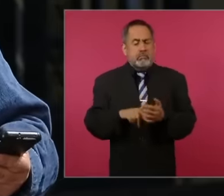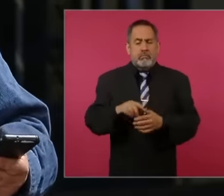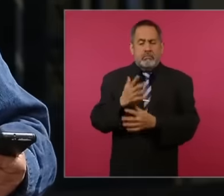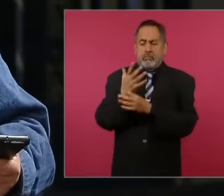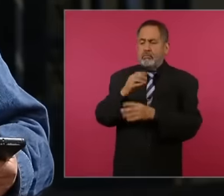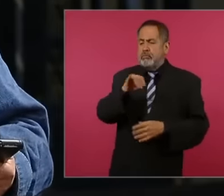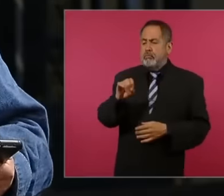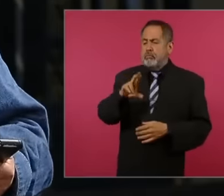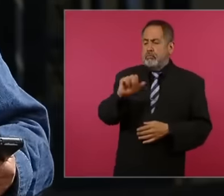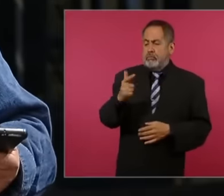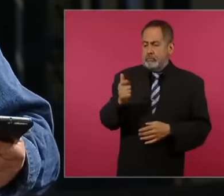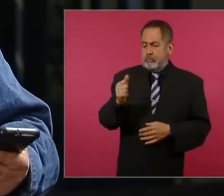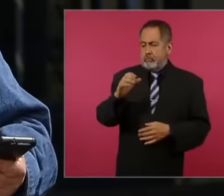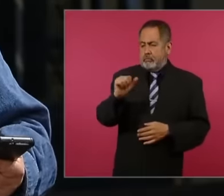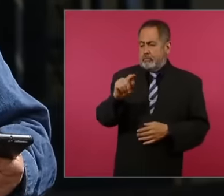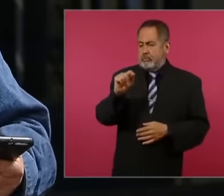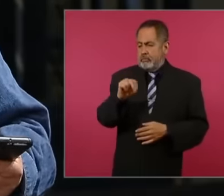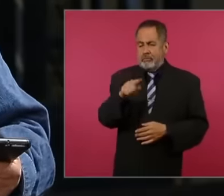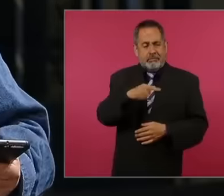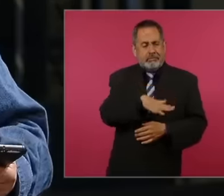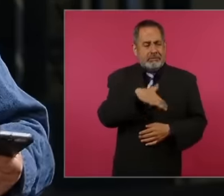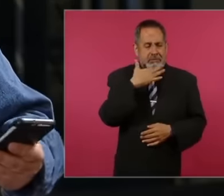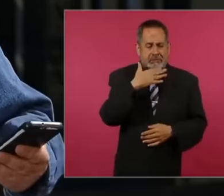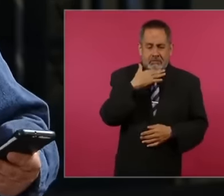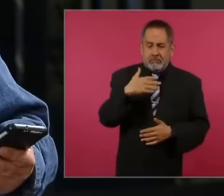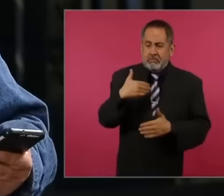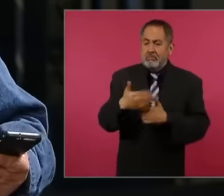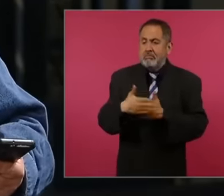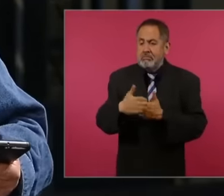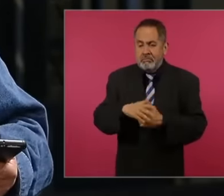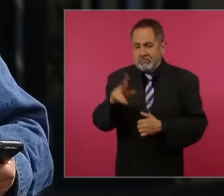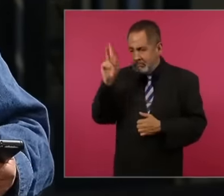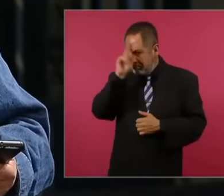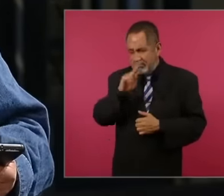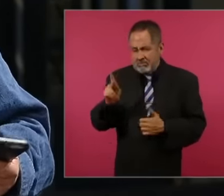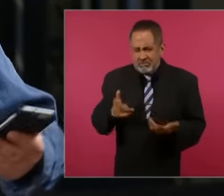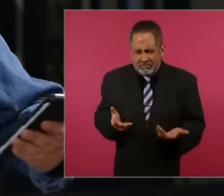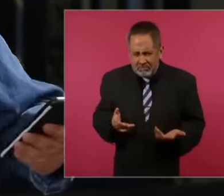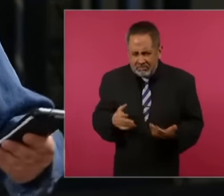part of the dirty war that is coming, the worst is coming And what do I mean by the worst is coming Well,